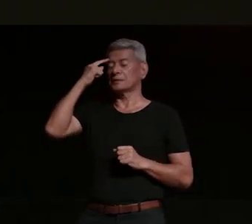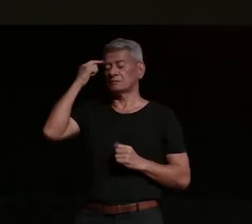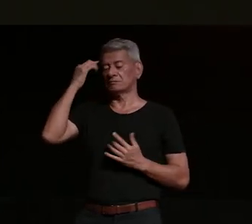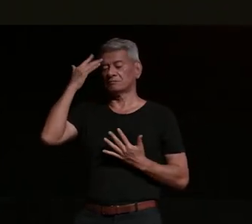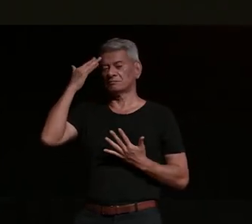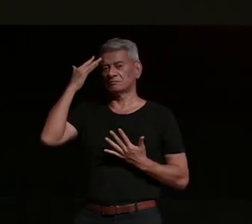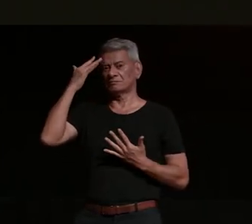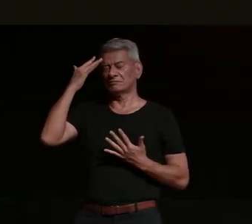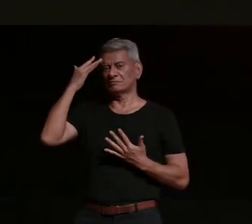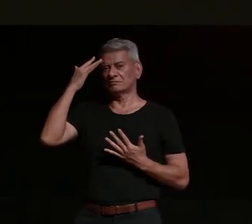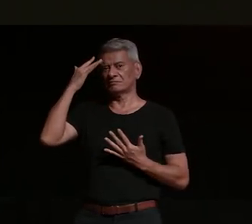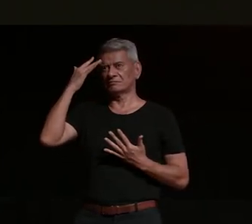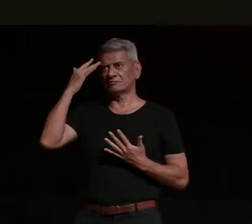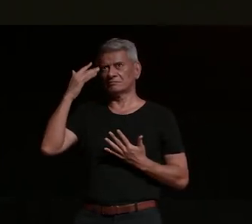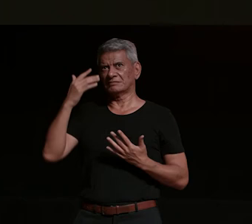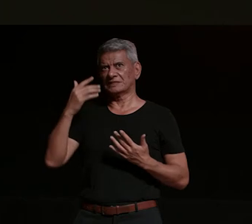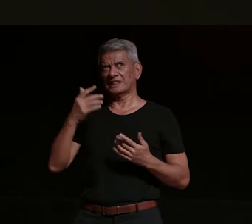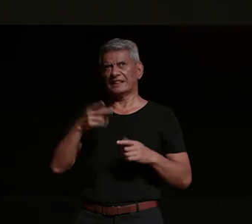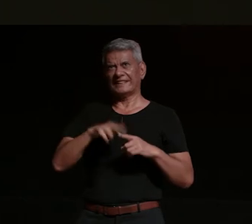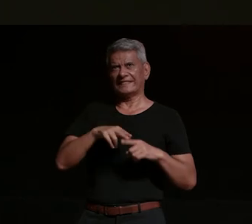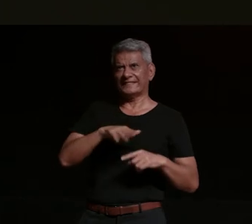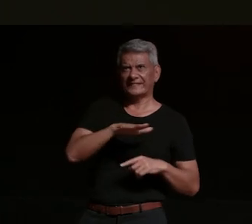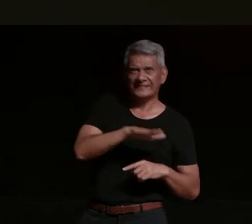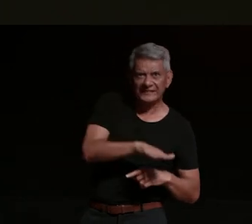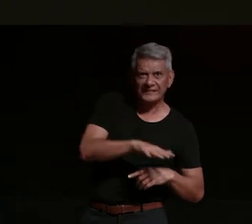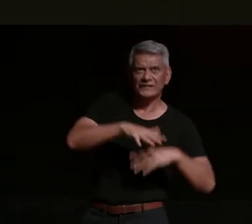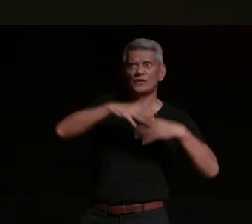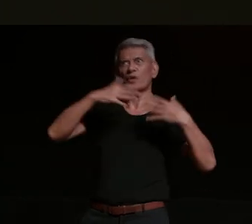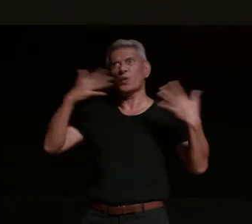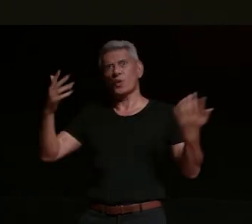it's fine when you're a kid or a teenager and you eat [ __ ] you get up you dust yourself